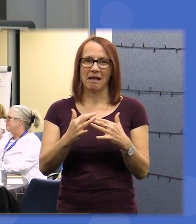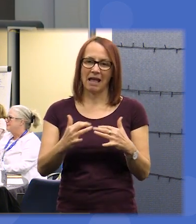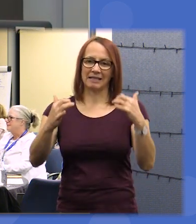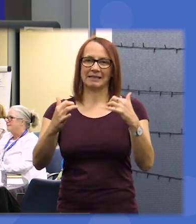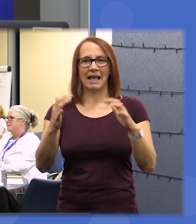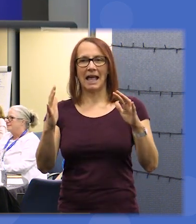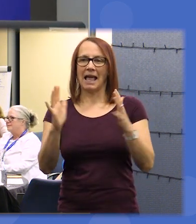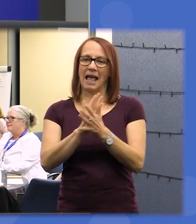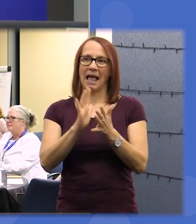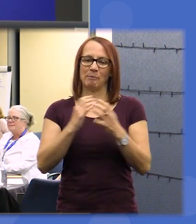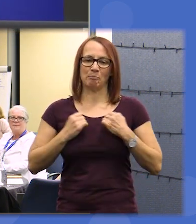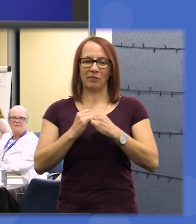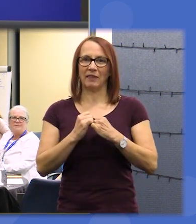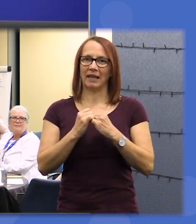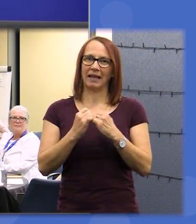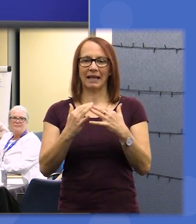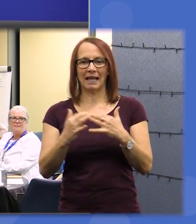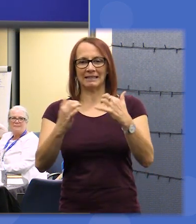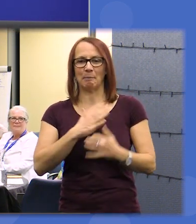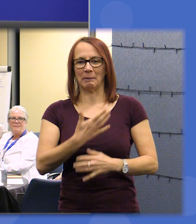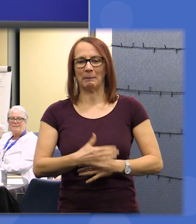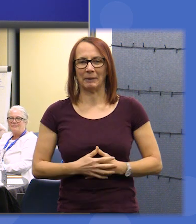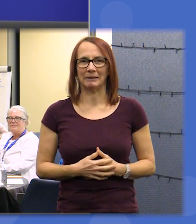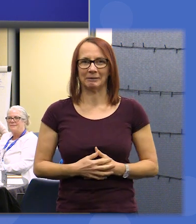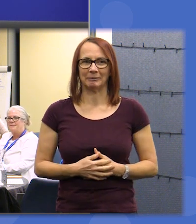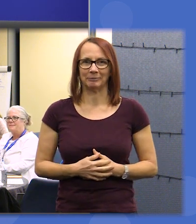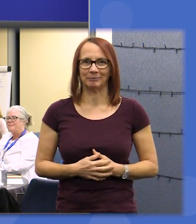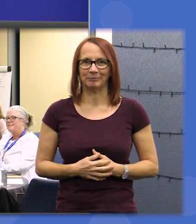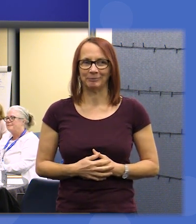will put in so know I've kind of have to do a karaoke moment and set this off